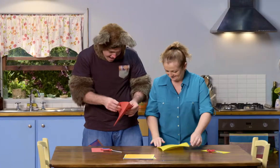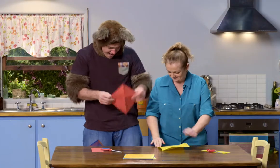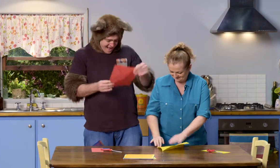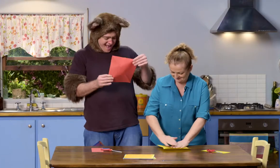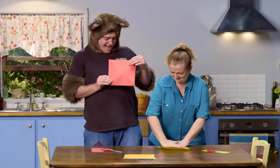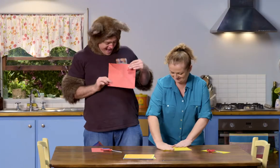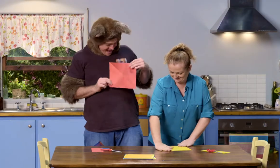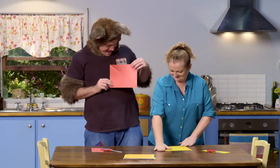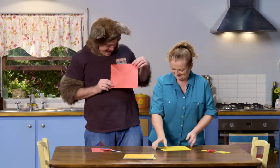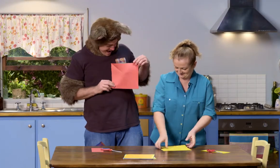Ha-ha!